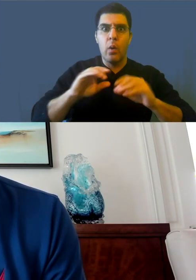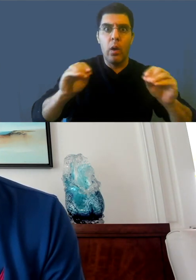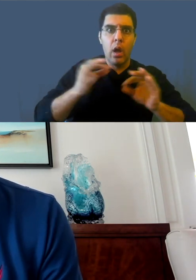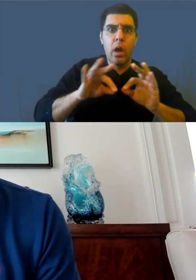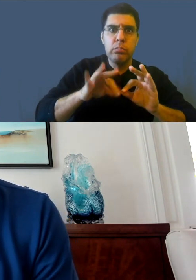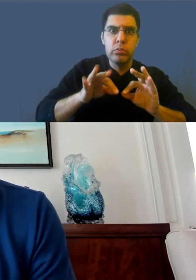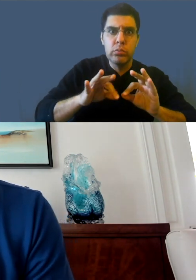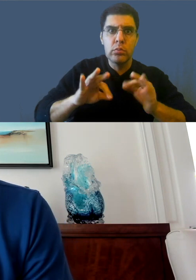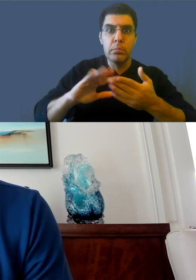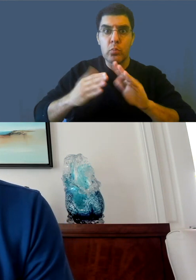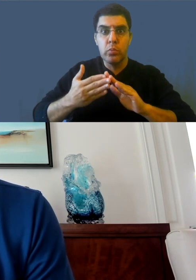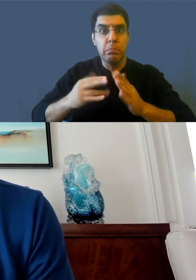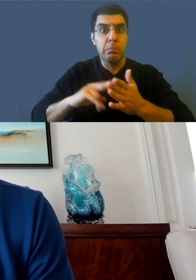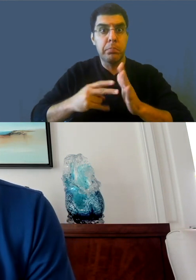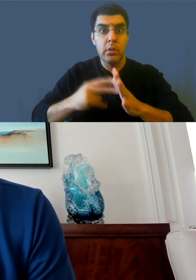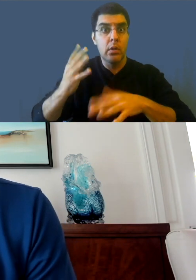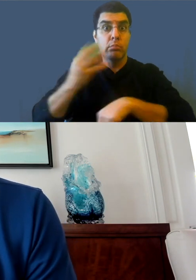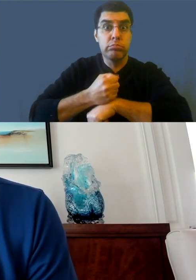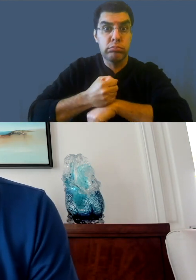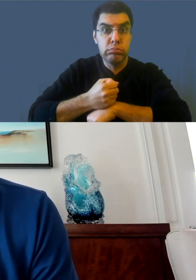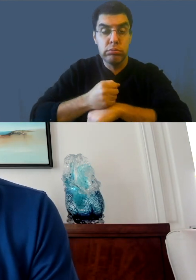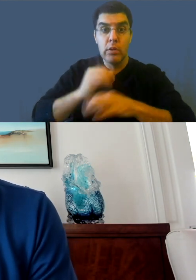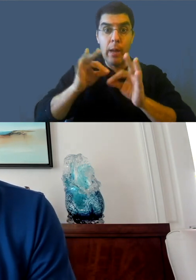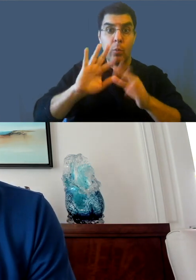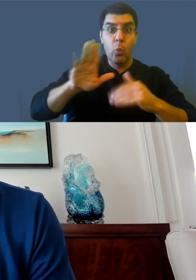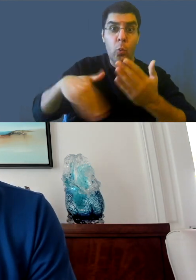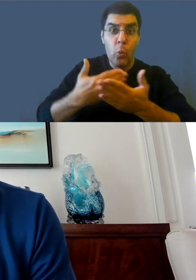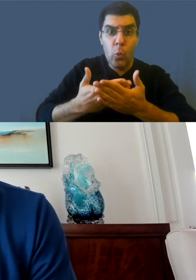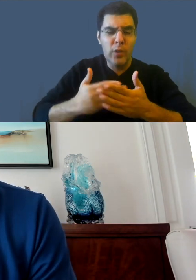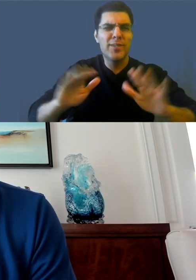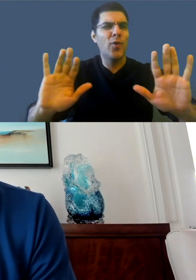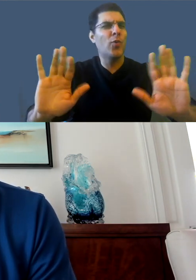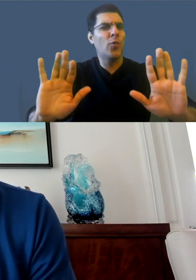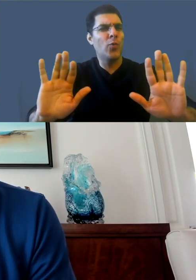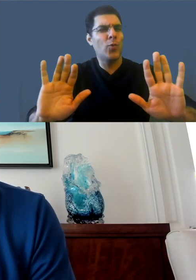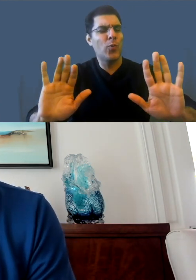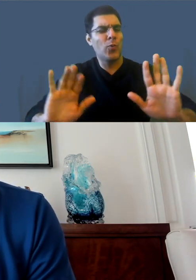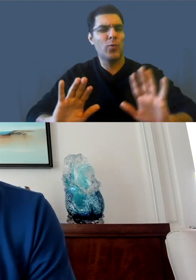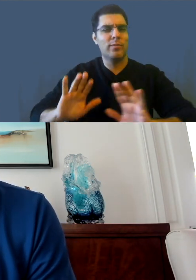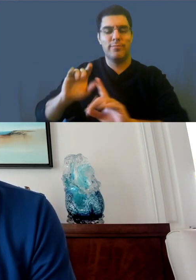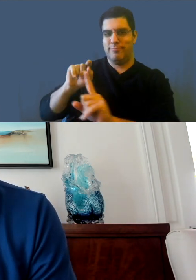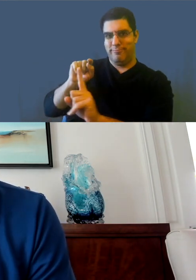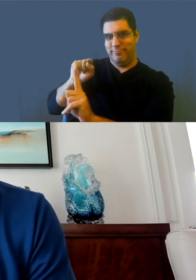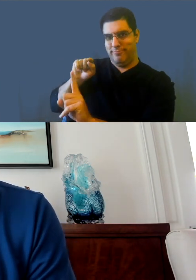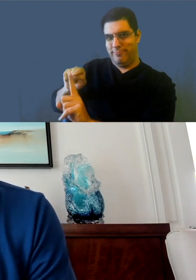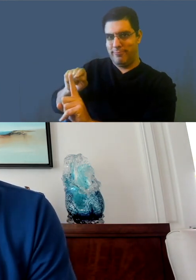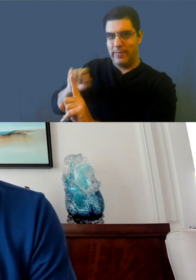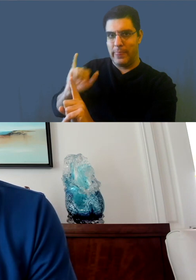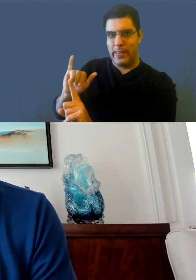and felt that there was a negative impact on the deaf community if we didn't have captions or community captions,